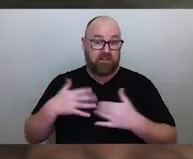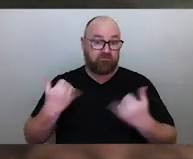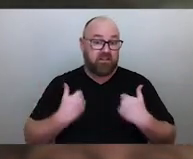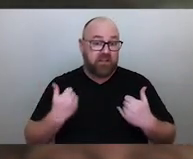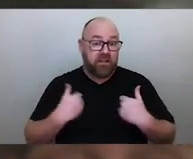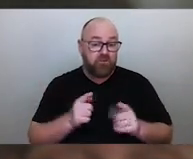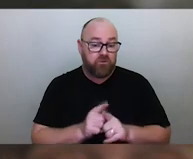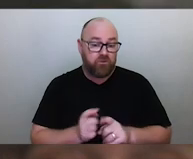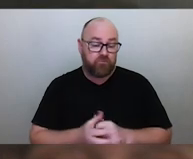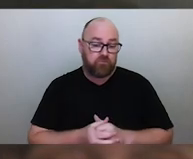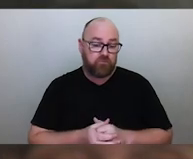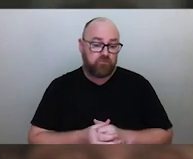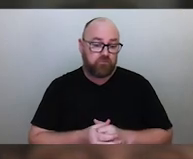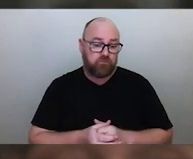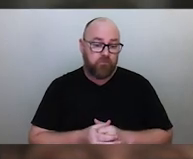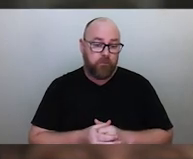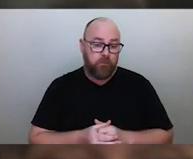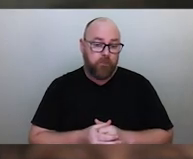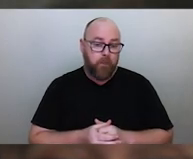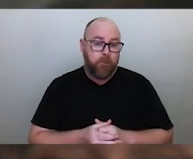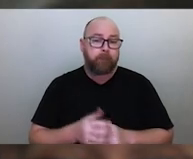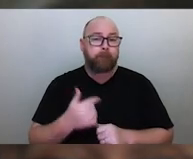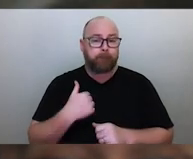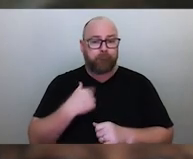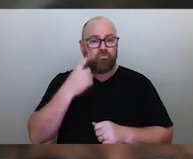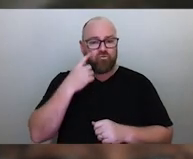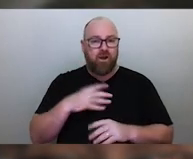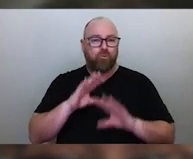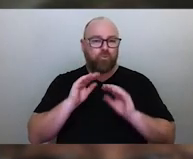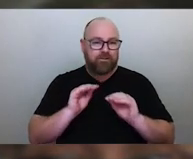So yeah, and I try and teach as much as possible. So